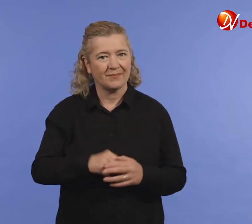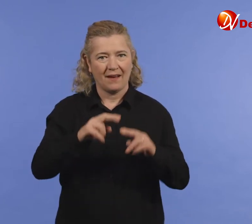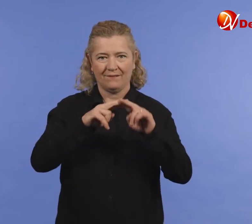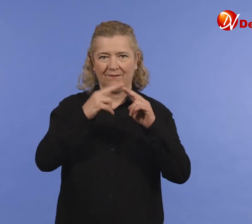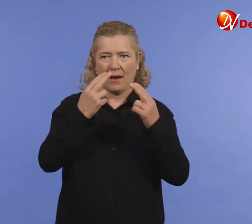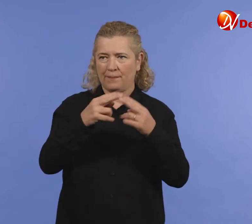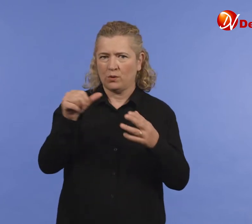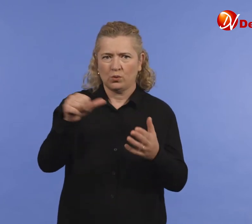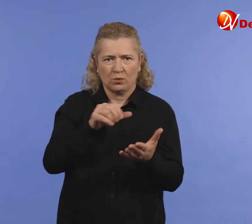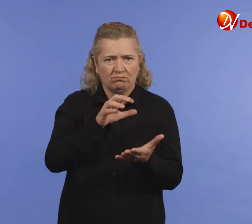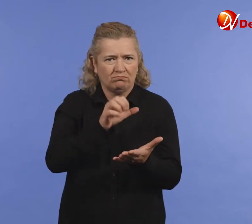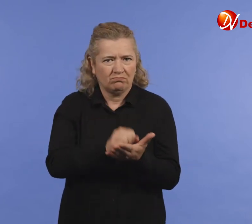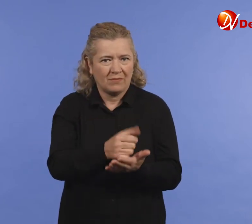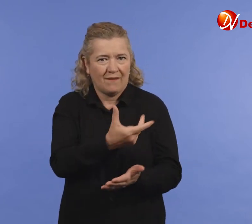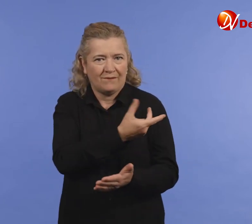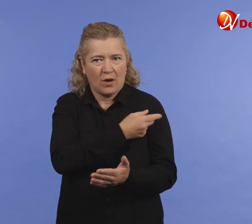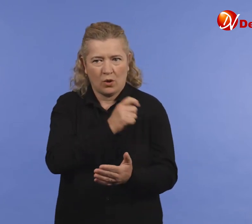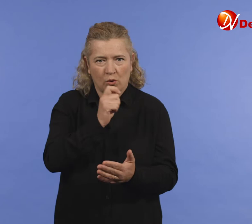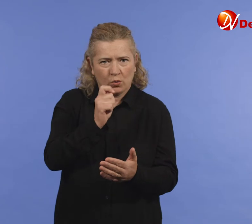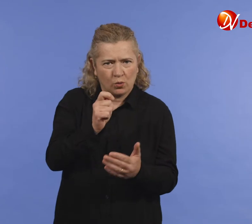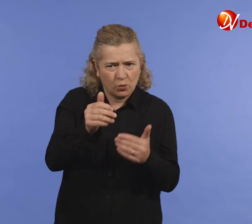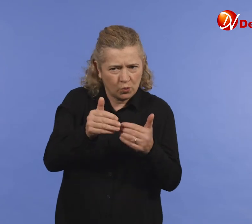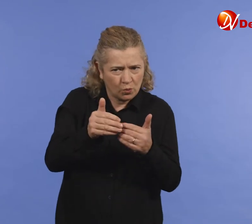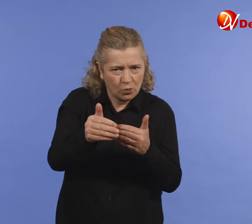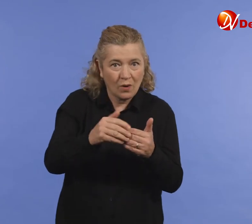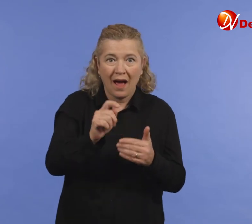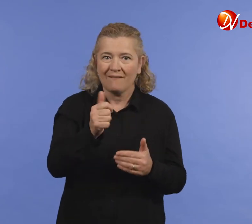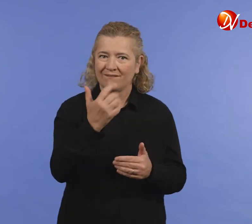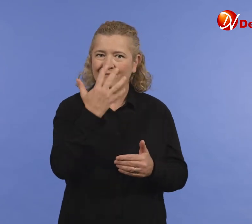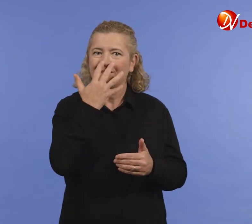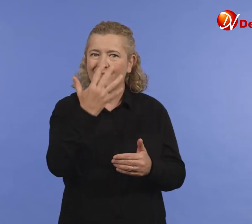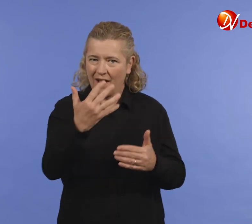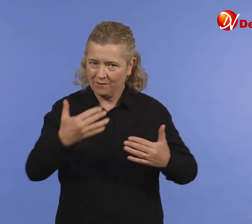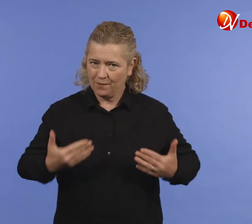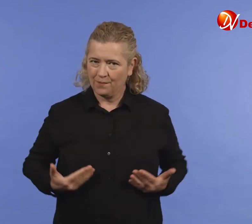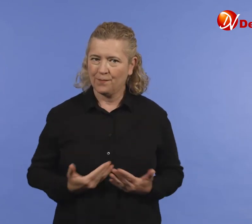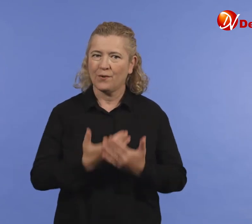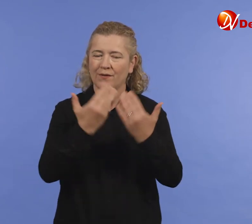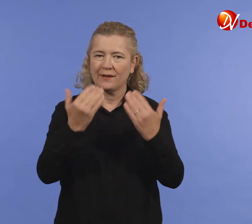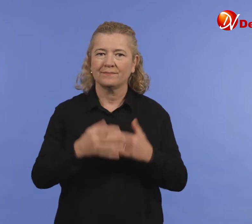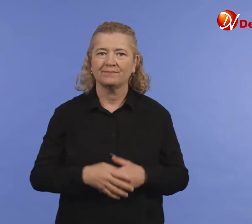Families should book their children in for vaccination as soon as possible after their 5th birthday.